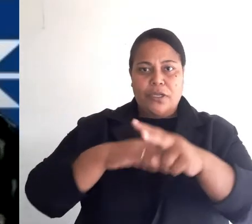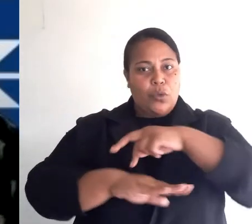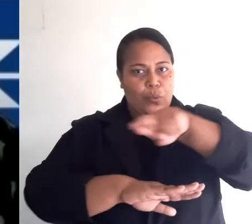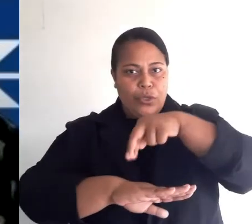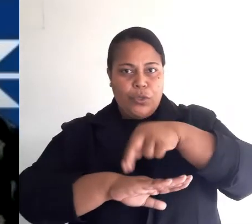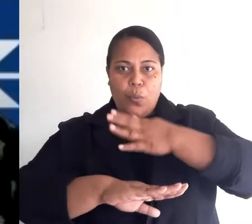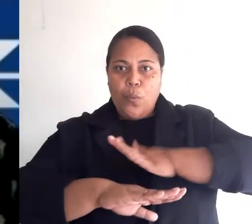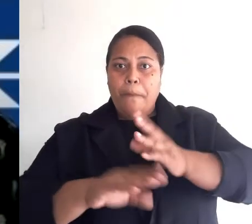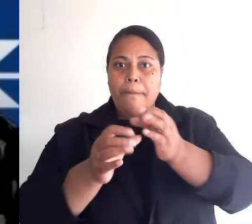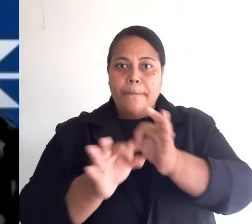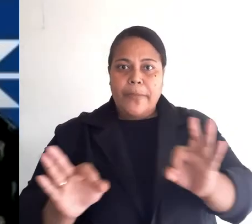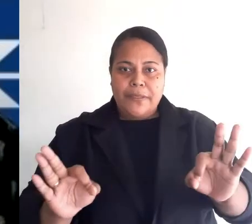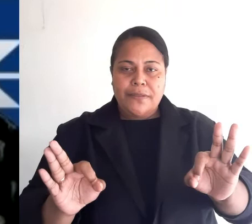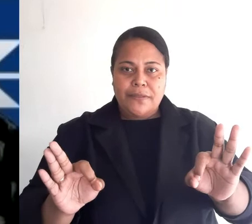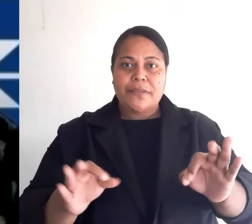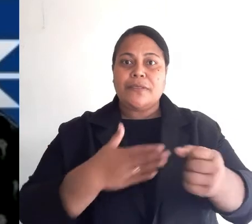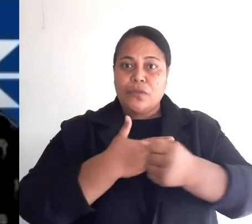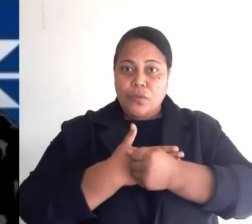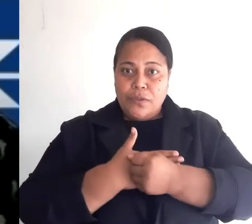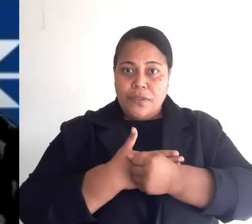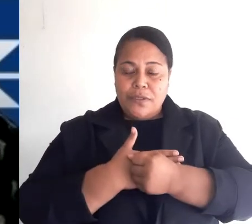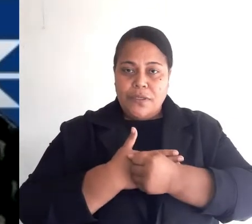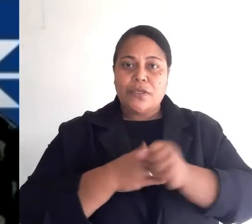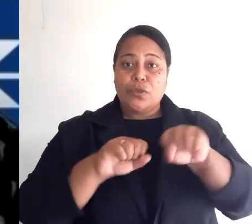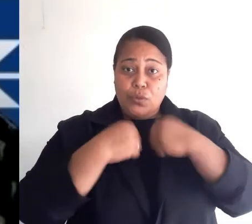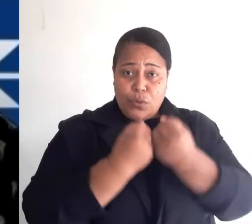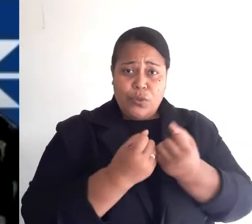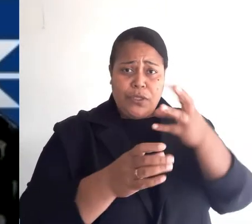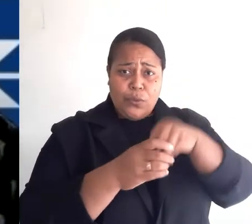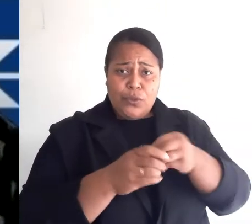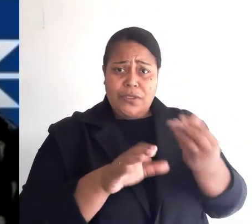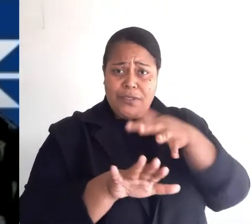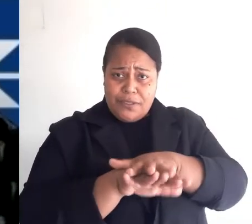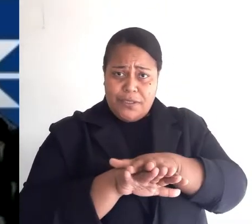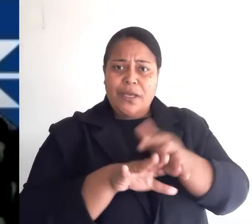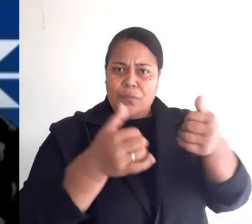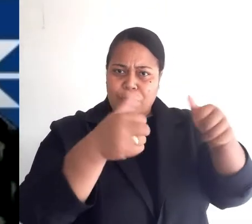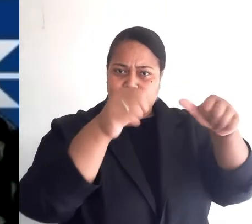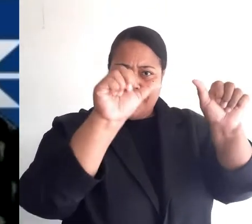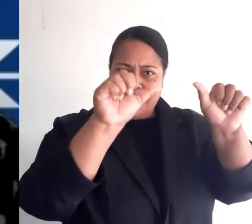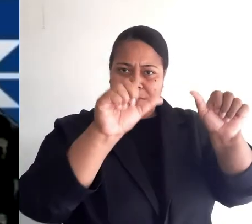harmony, security, social inclusion and prosperity. Our Pacific